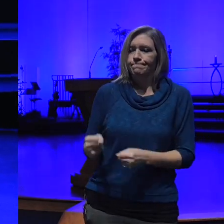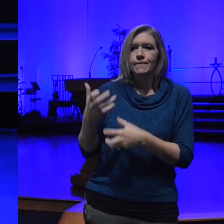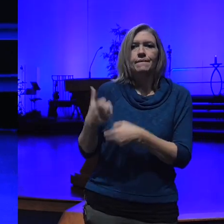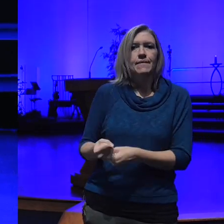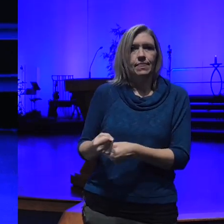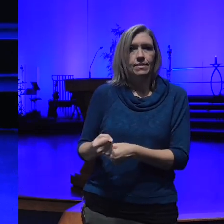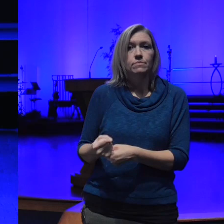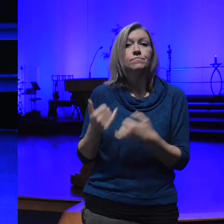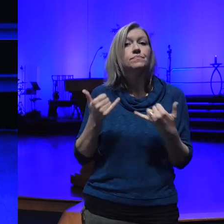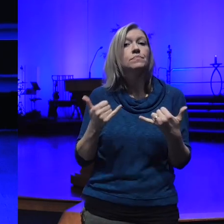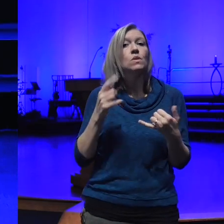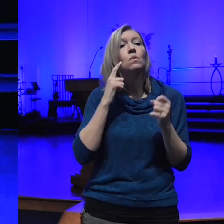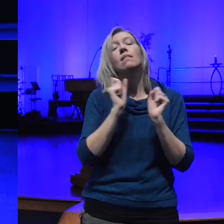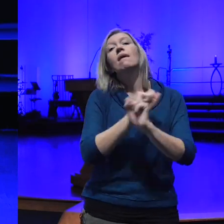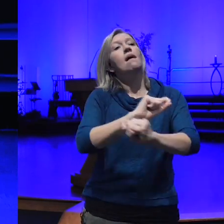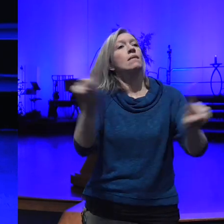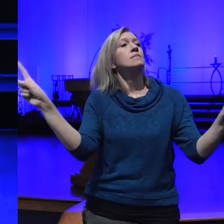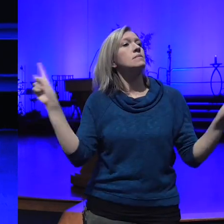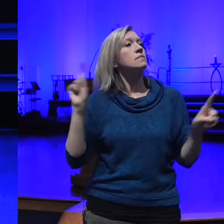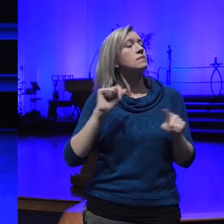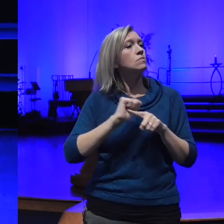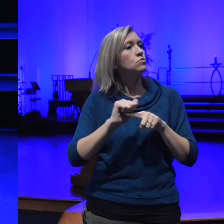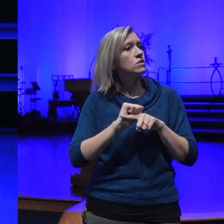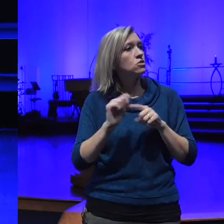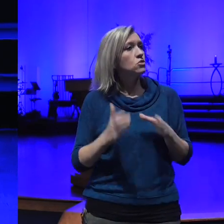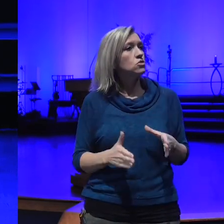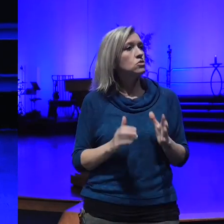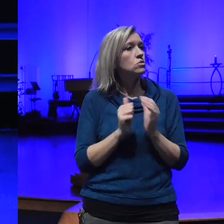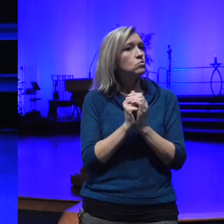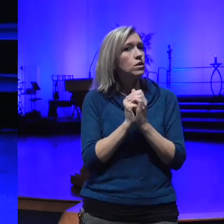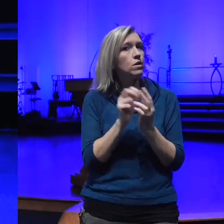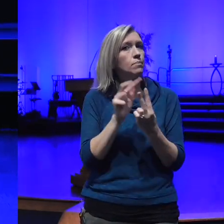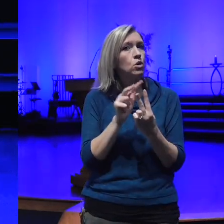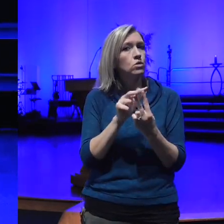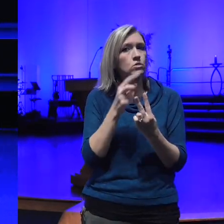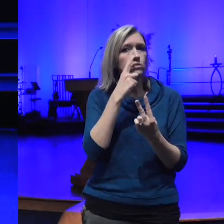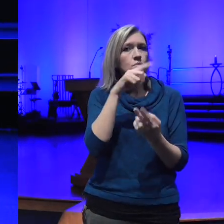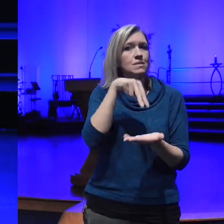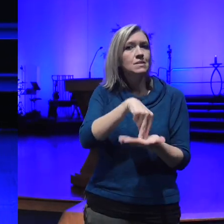our practitioner prayer Partners to stand with me in this practice I as they normally do and